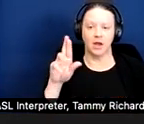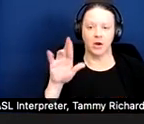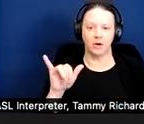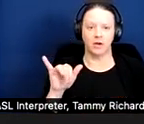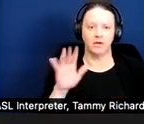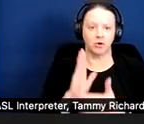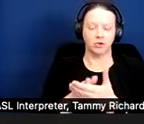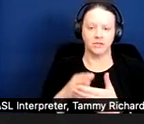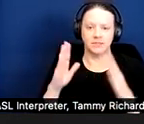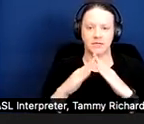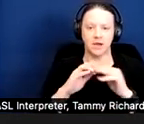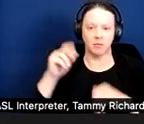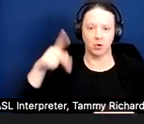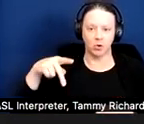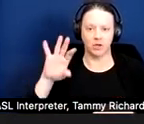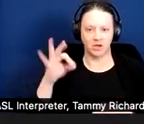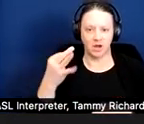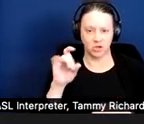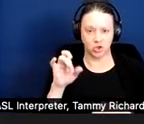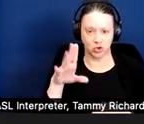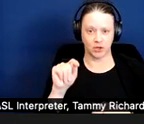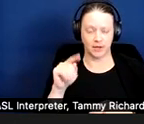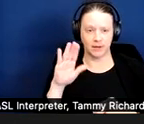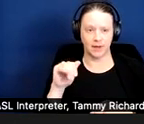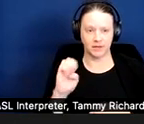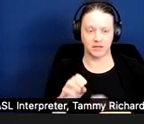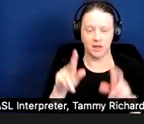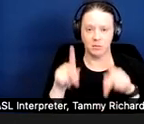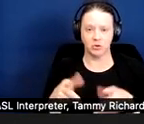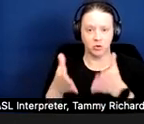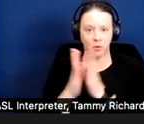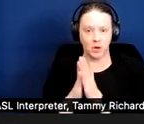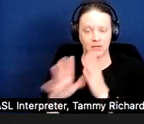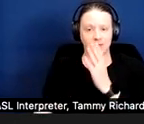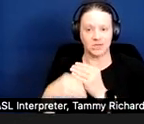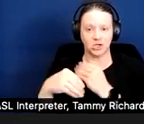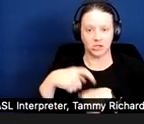In this case, the tenant requested additional time to clean up his yard in order to discharge